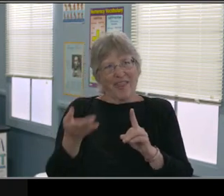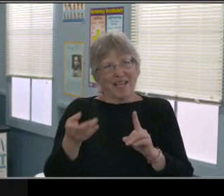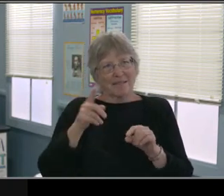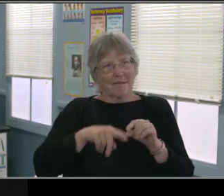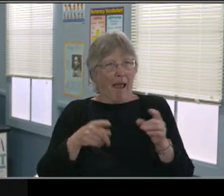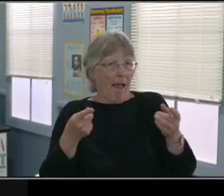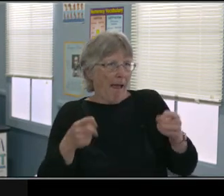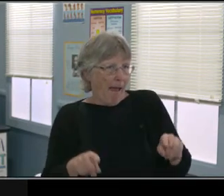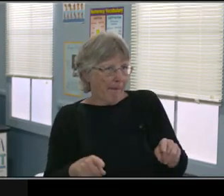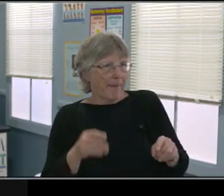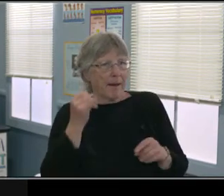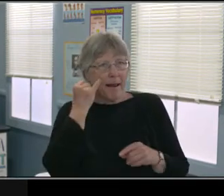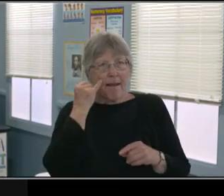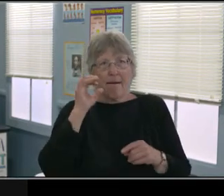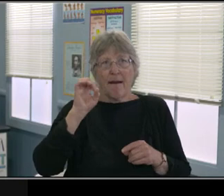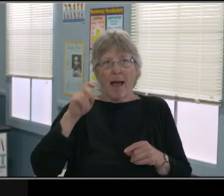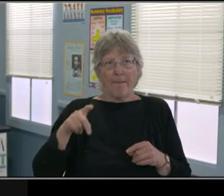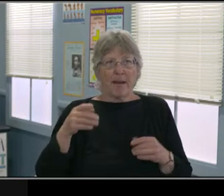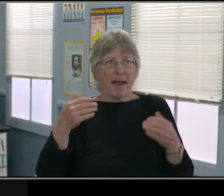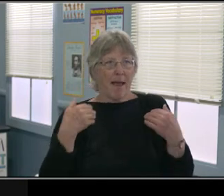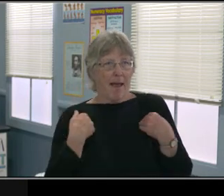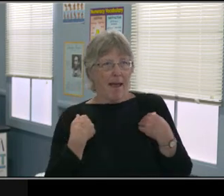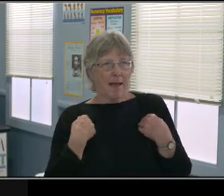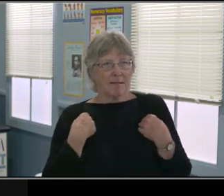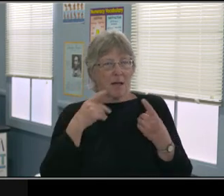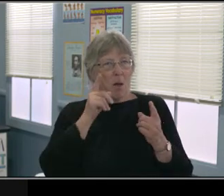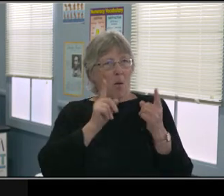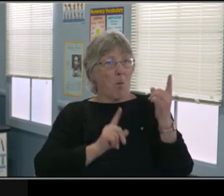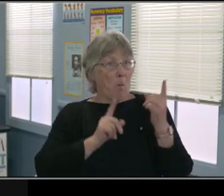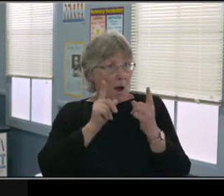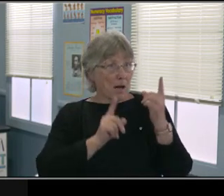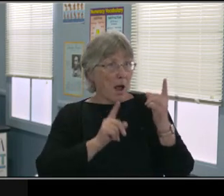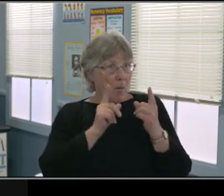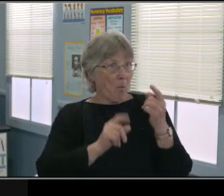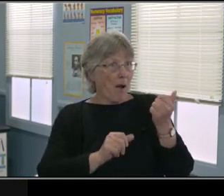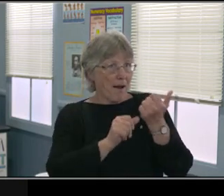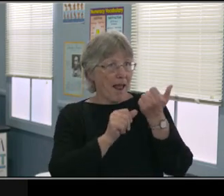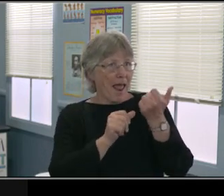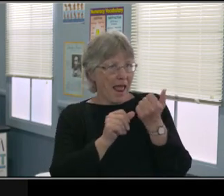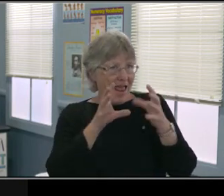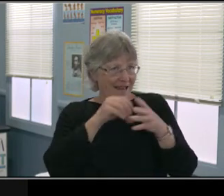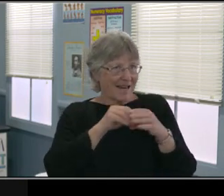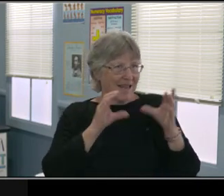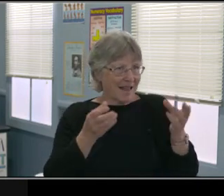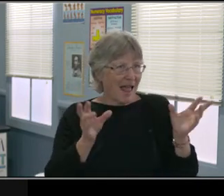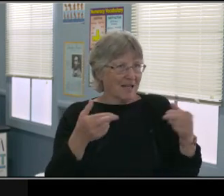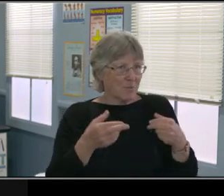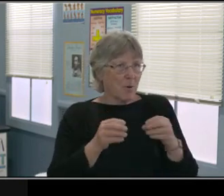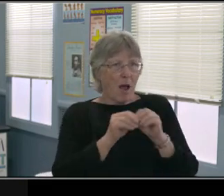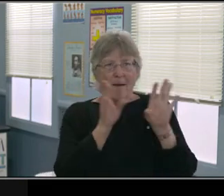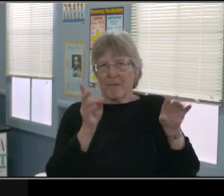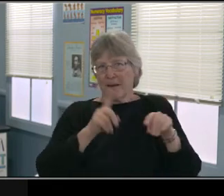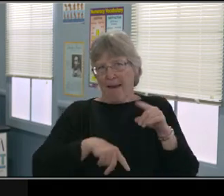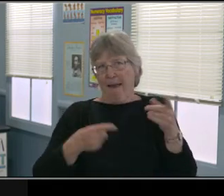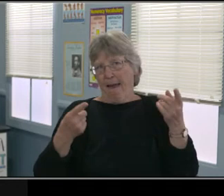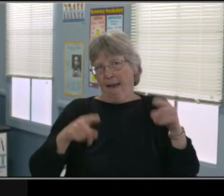so that we can figure out what needs to happen in the future. And these very long bills basically are what I said.